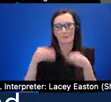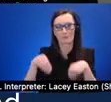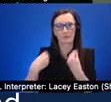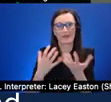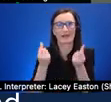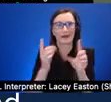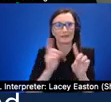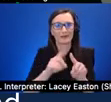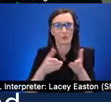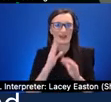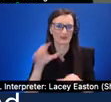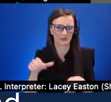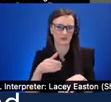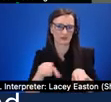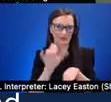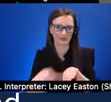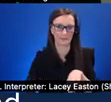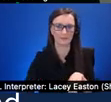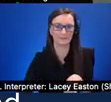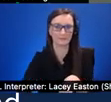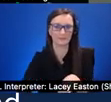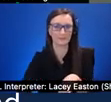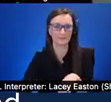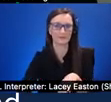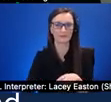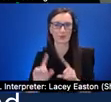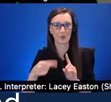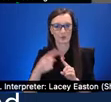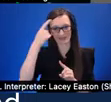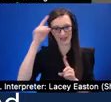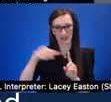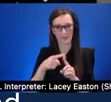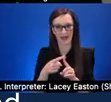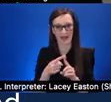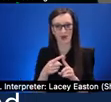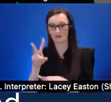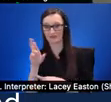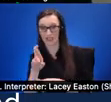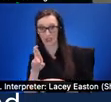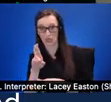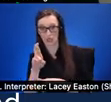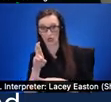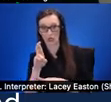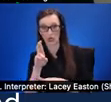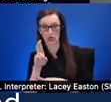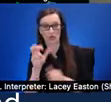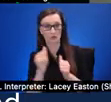when we think about integrating vr virtual reality for instance into our learning environments